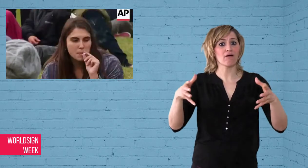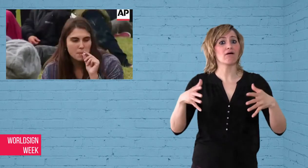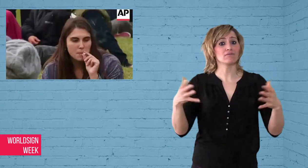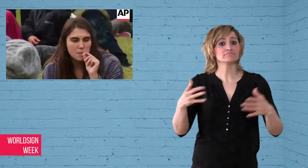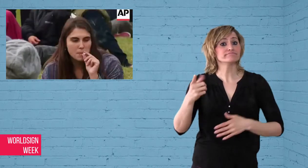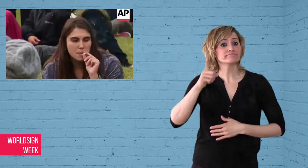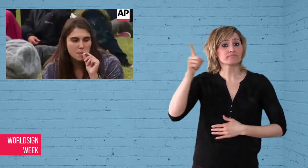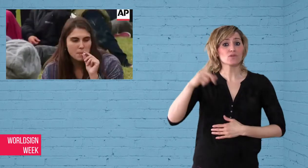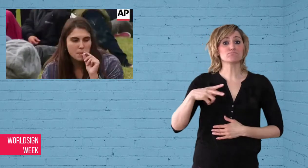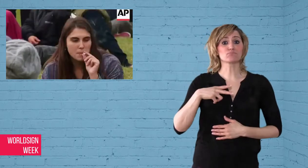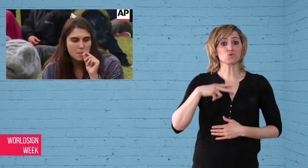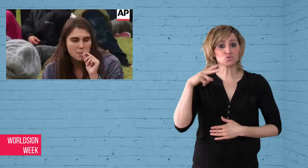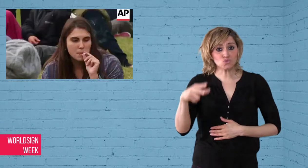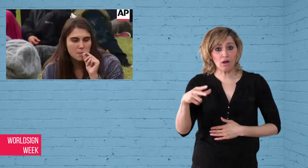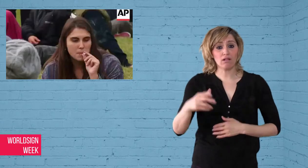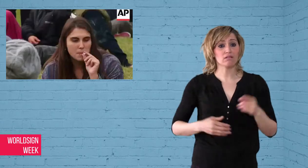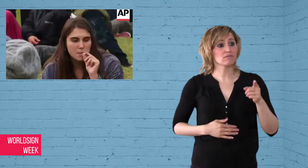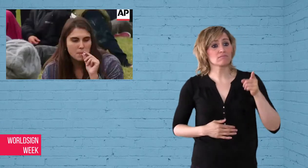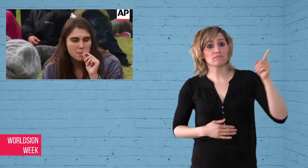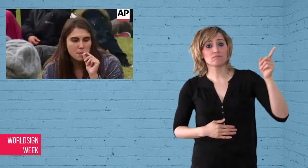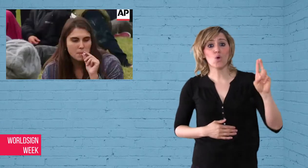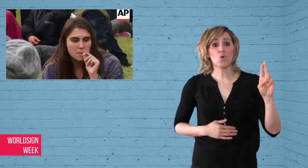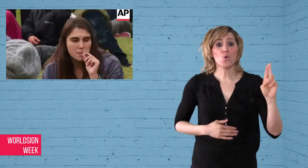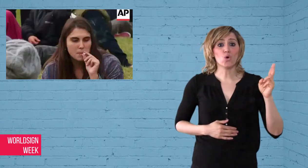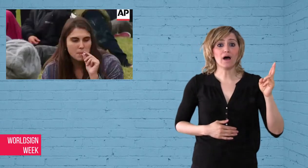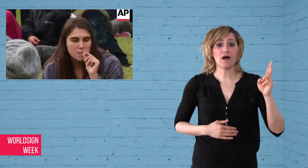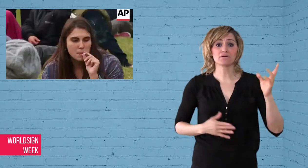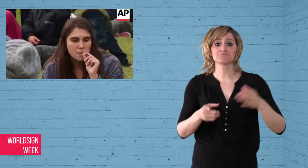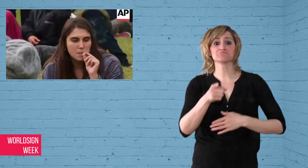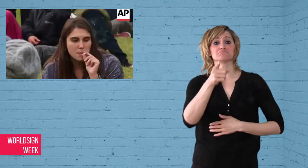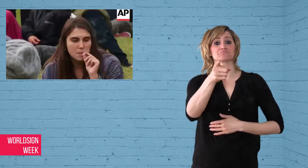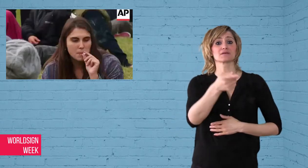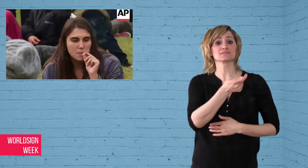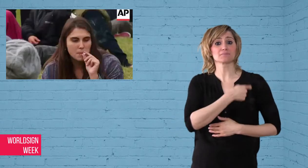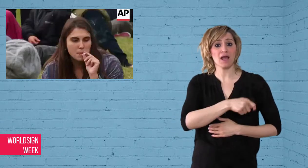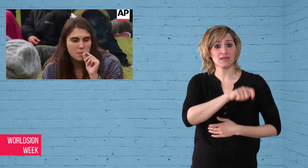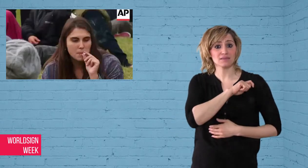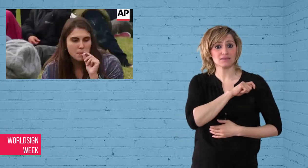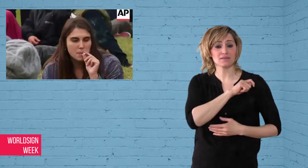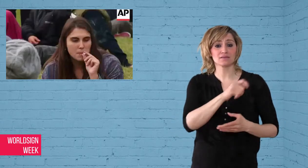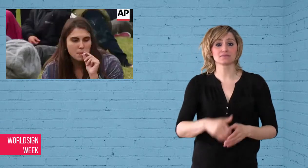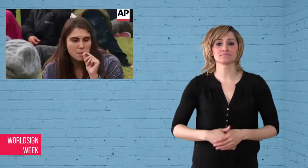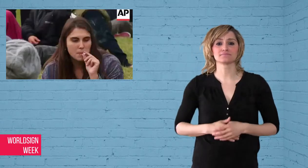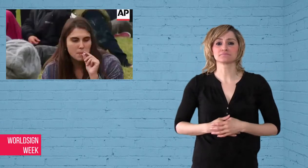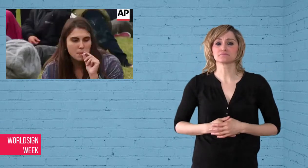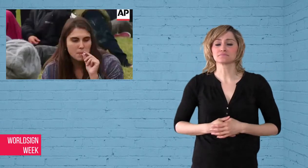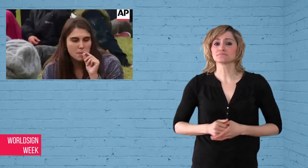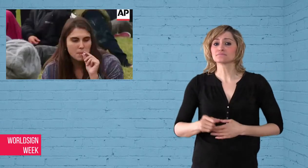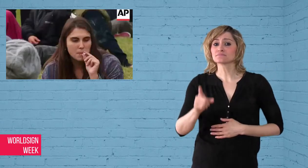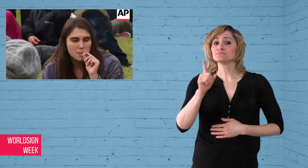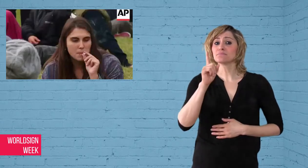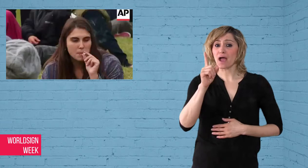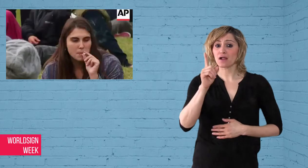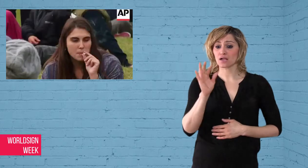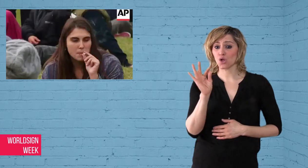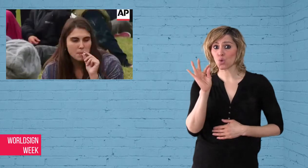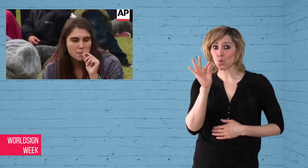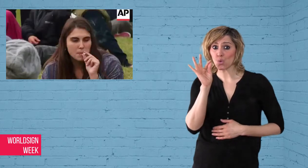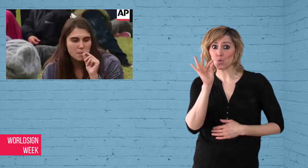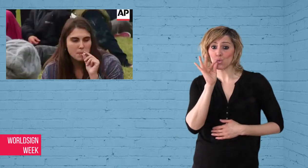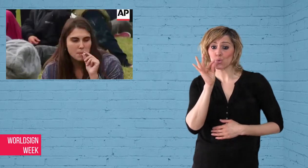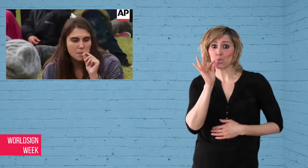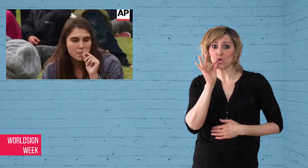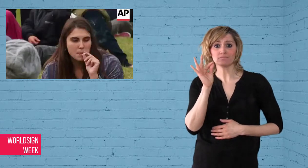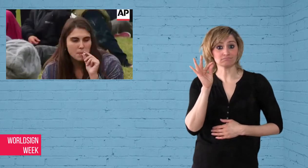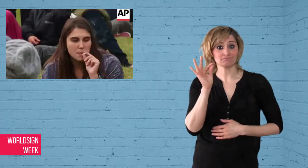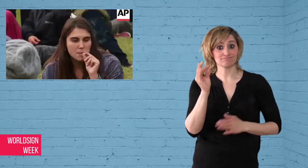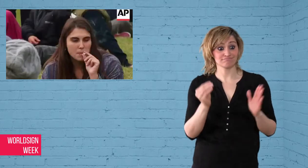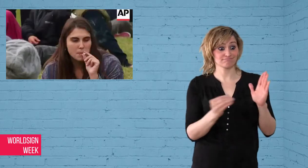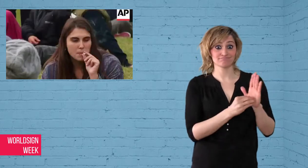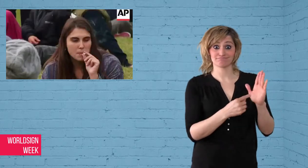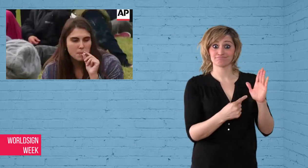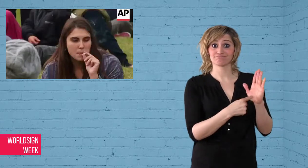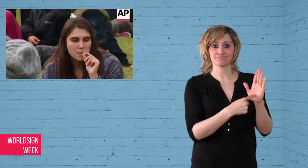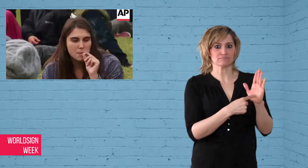including Portugal, Uruguay and Spain.